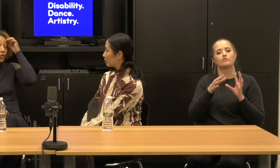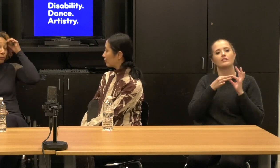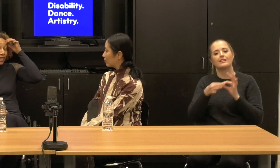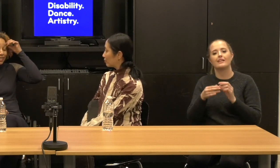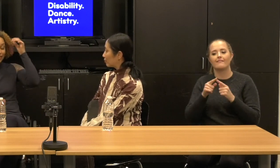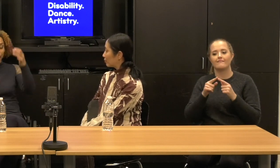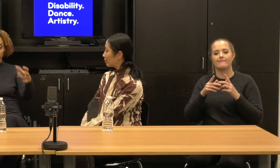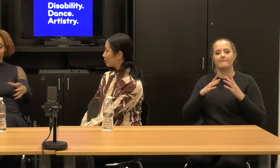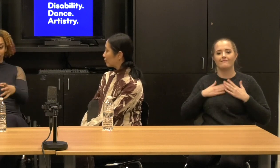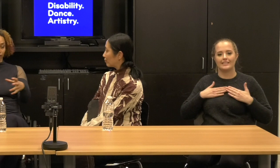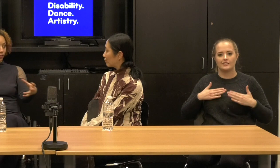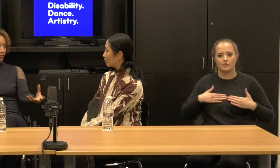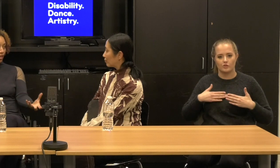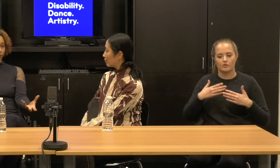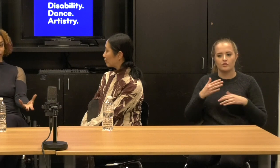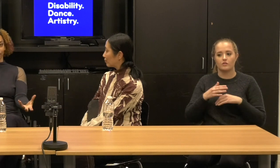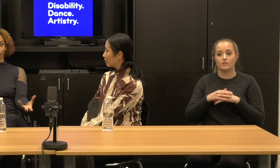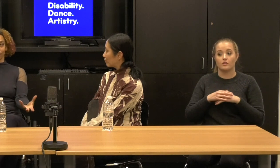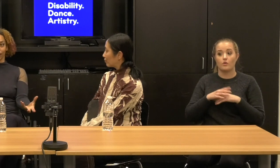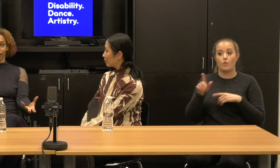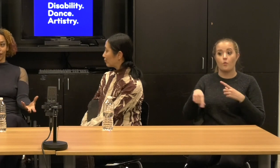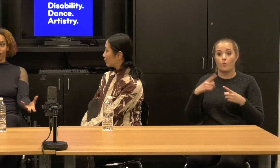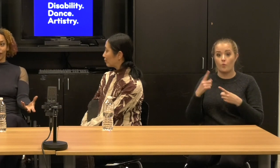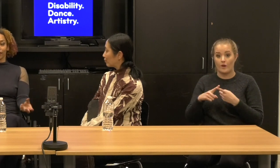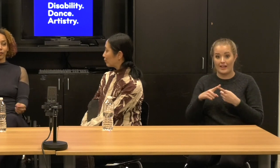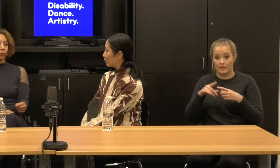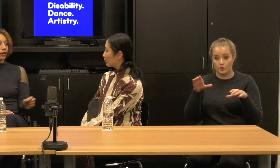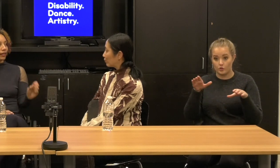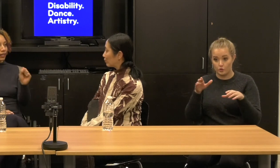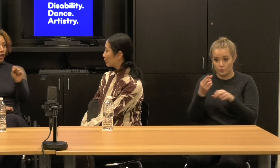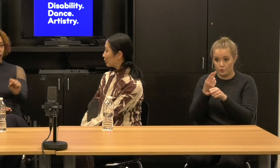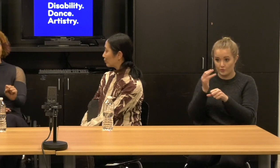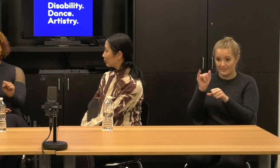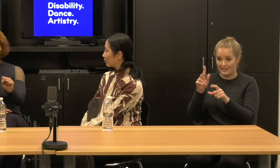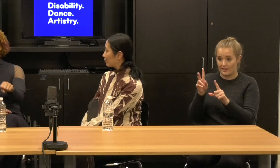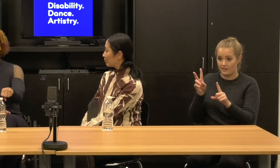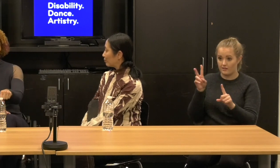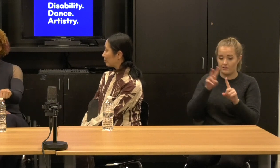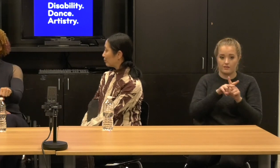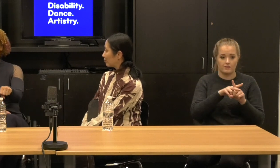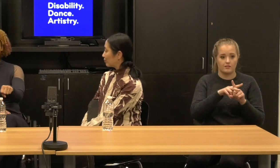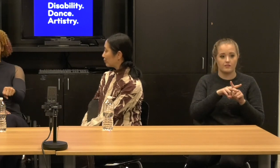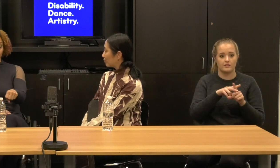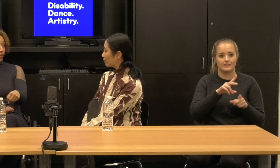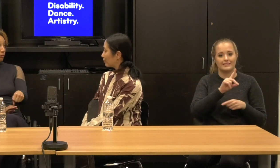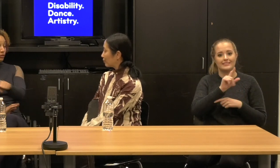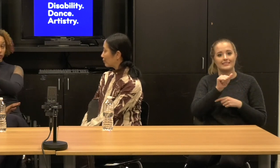But when you place that piece on a disabled dancer, what comes of that was, and we took